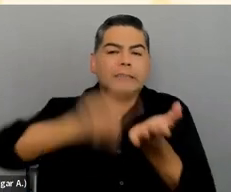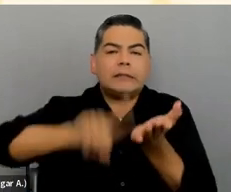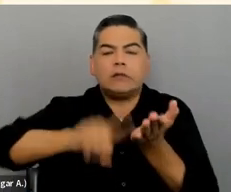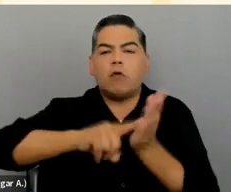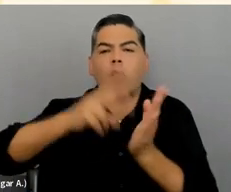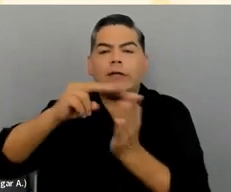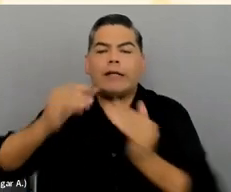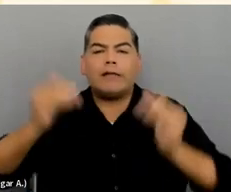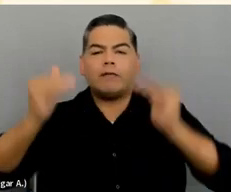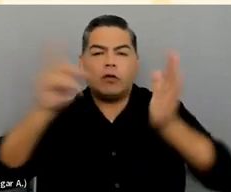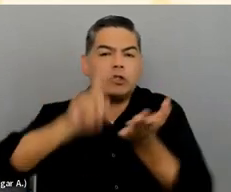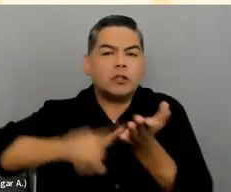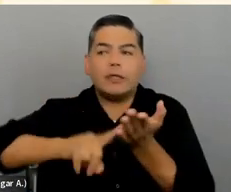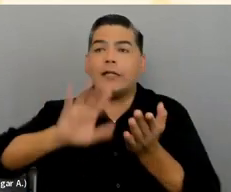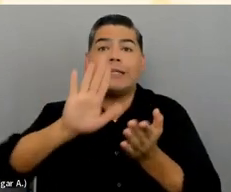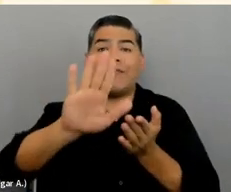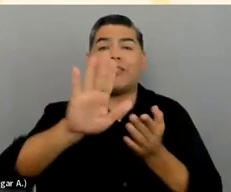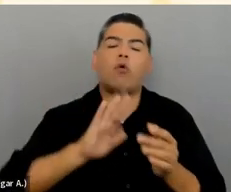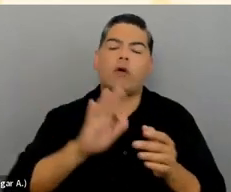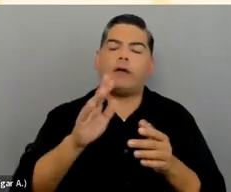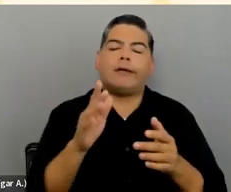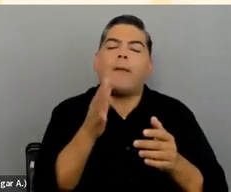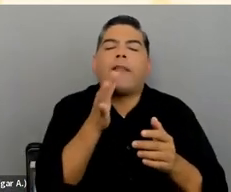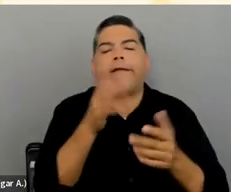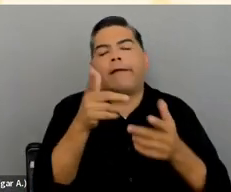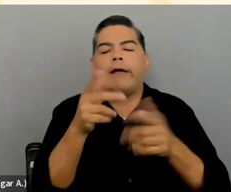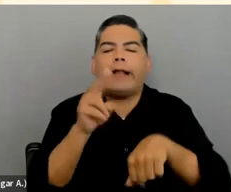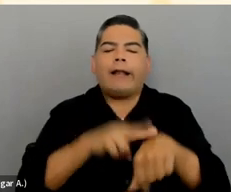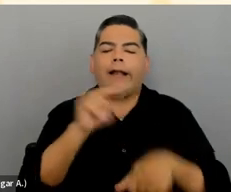If you're using it in your native language, that might be an alternative for you.